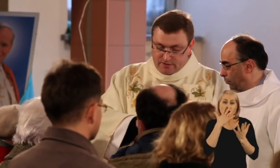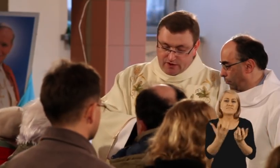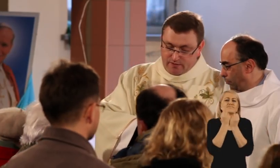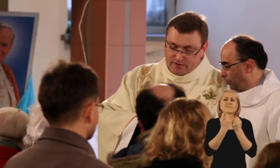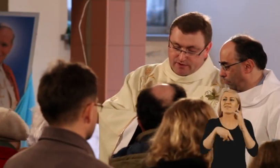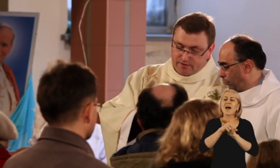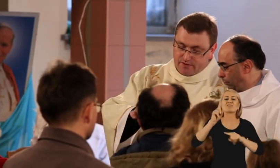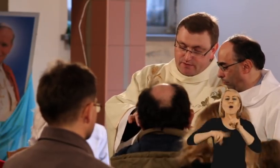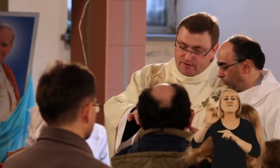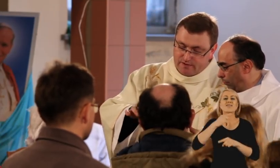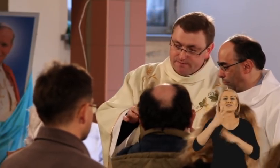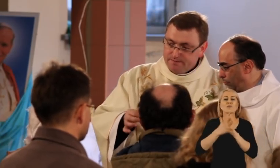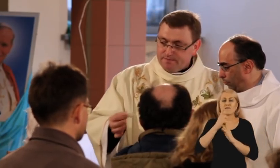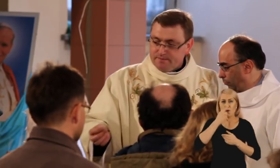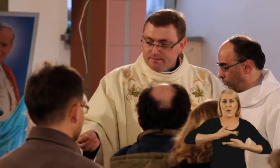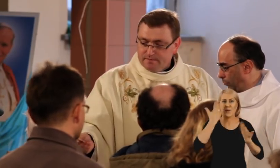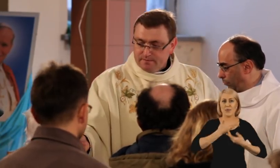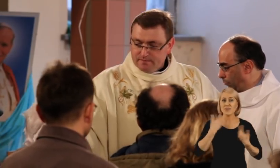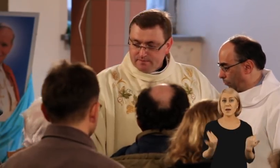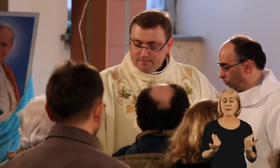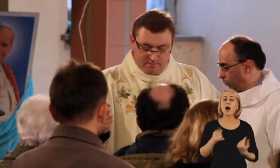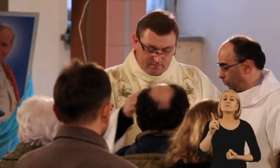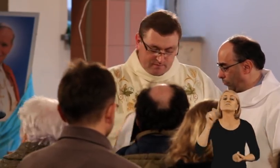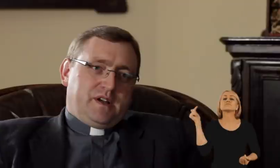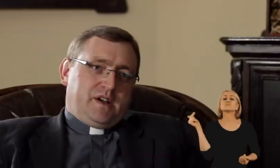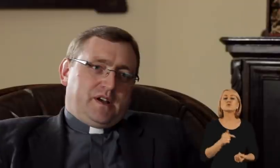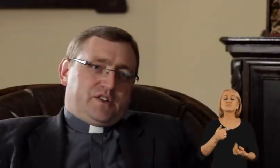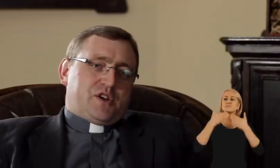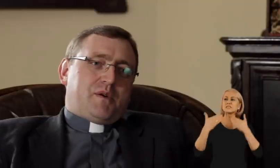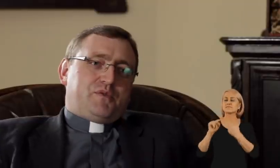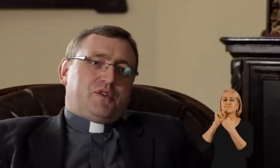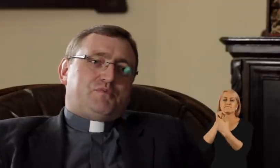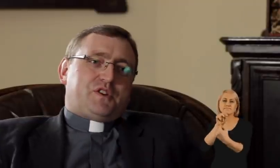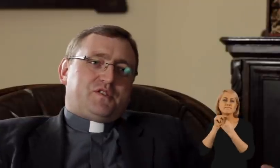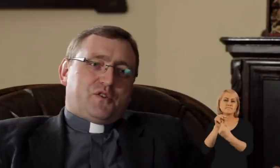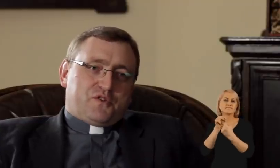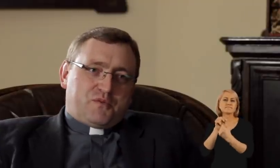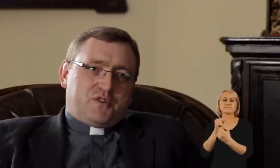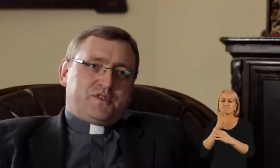and by entering the community of the Deaf the community of the Deaf